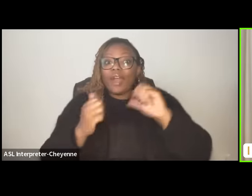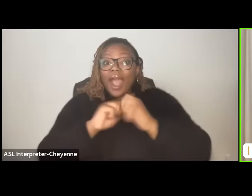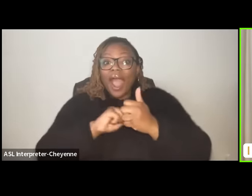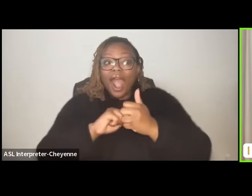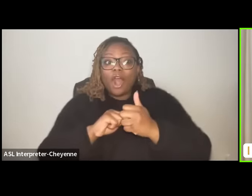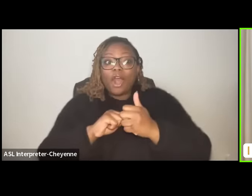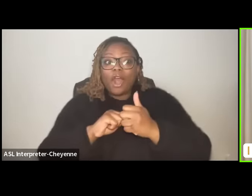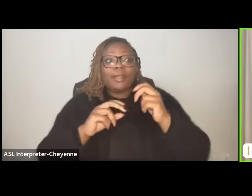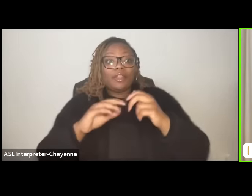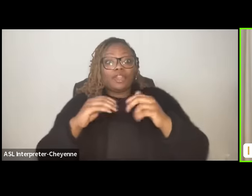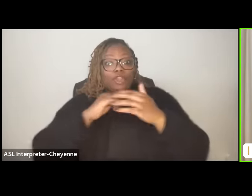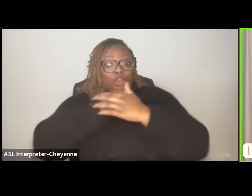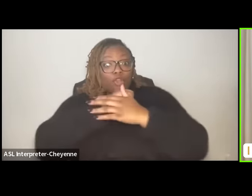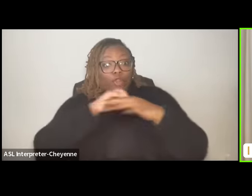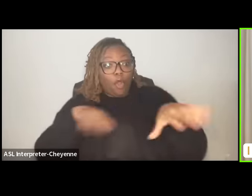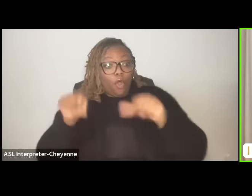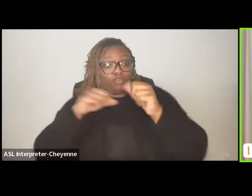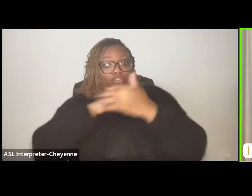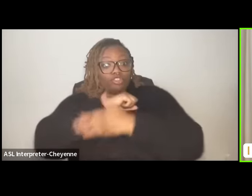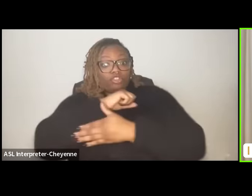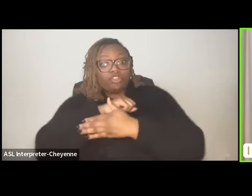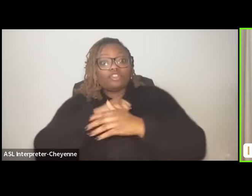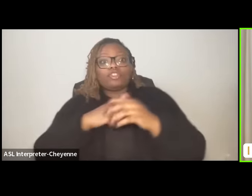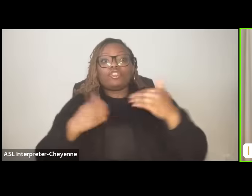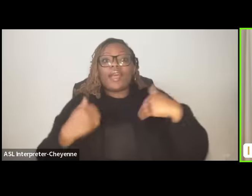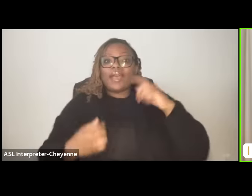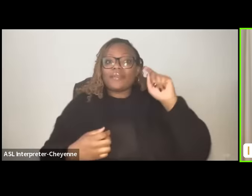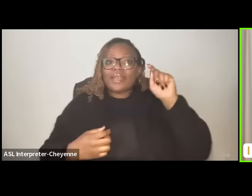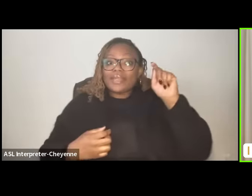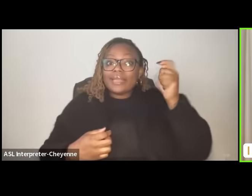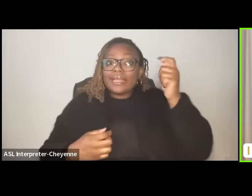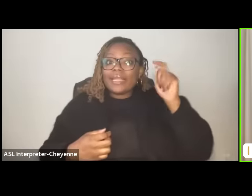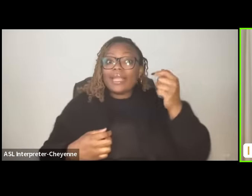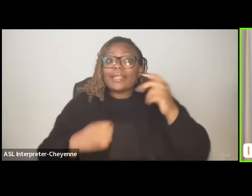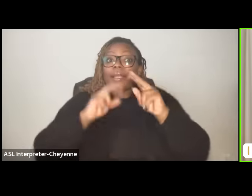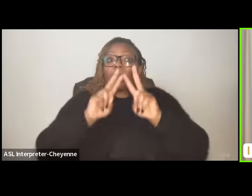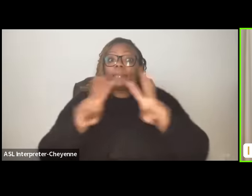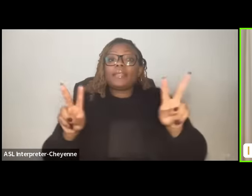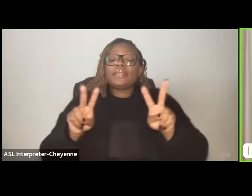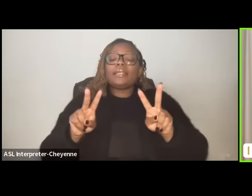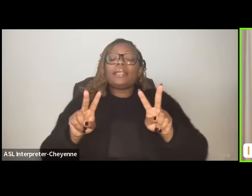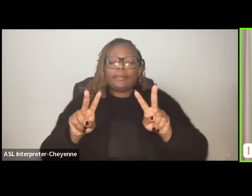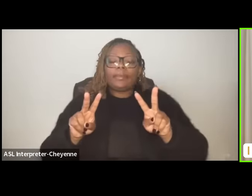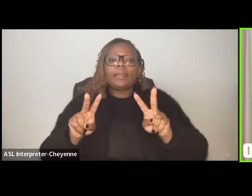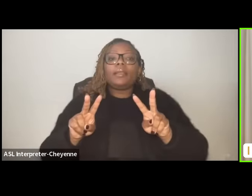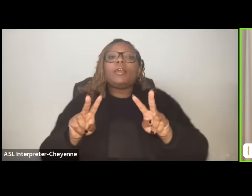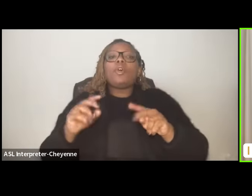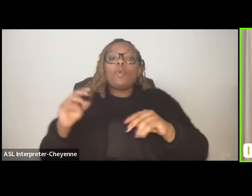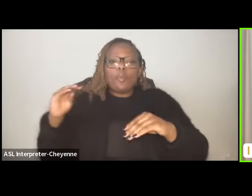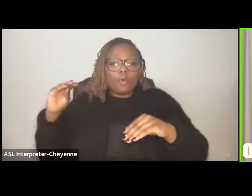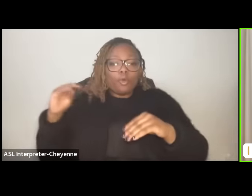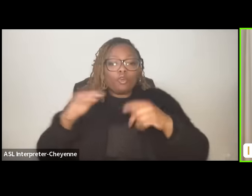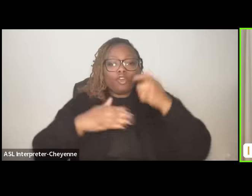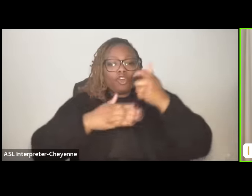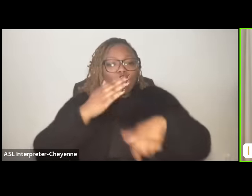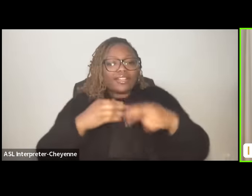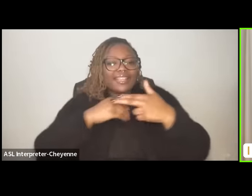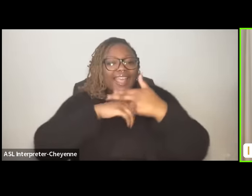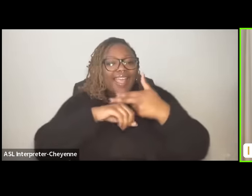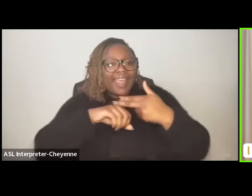the Kenyan um peacekeeping forces come to the country would cost Haiti $50 million where like